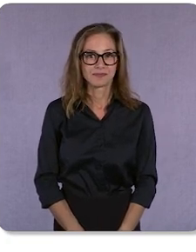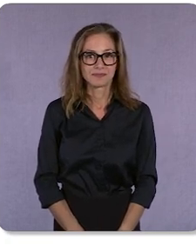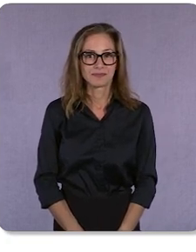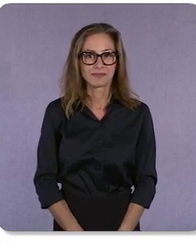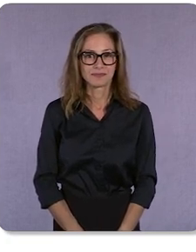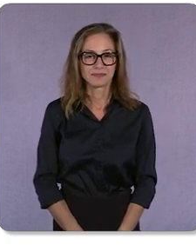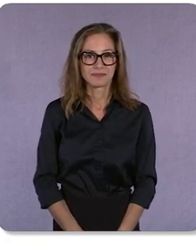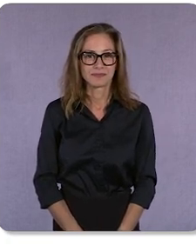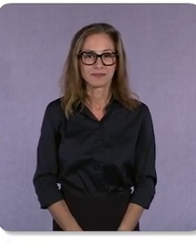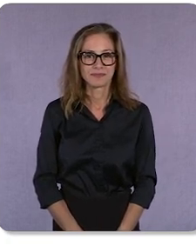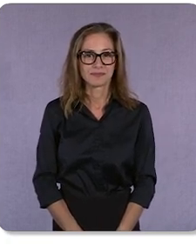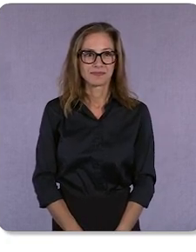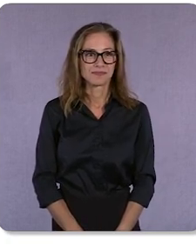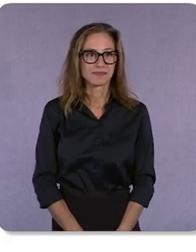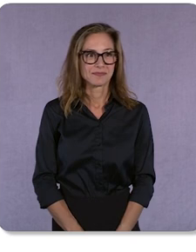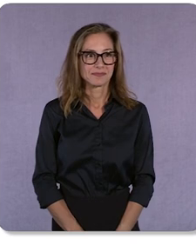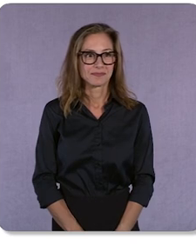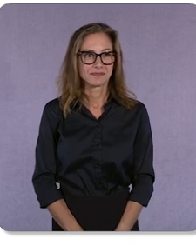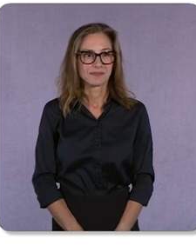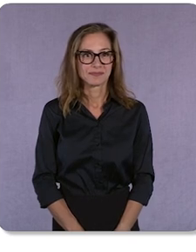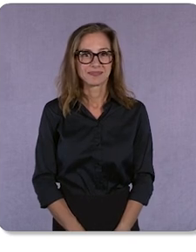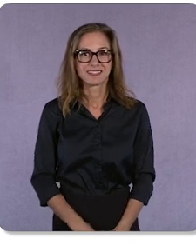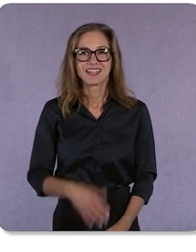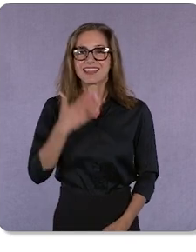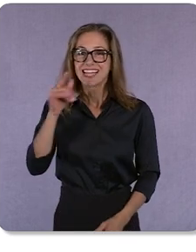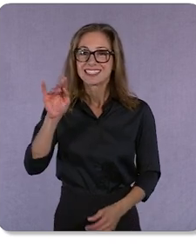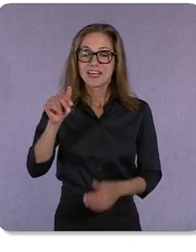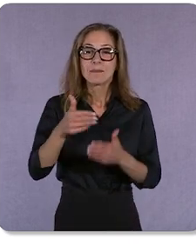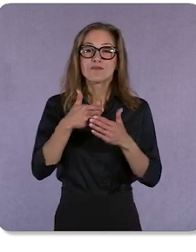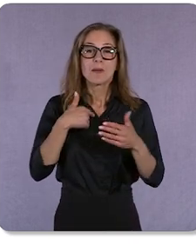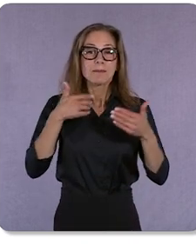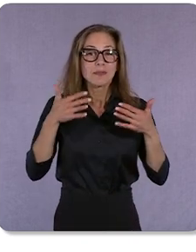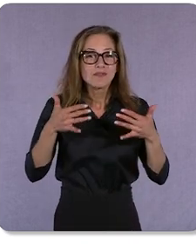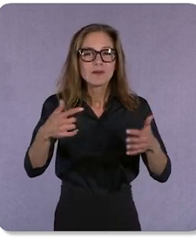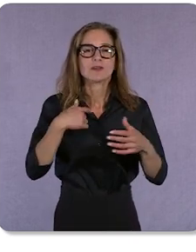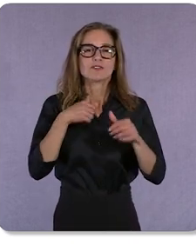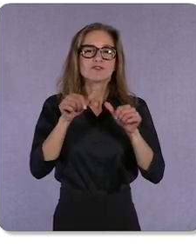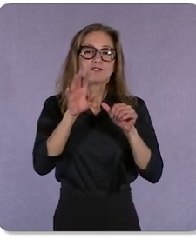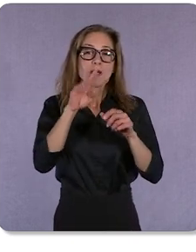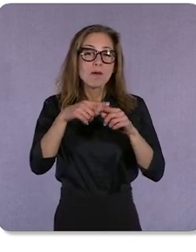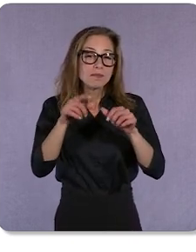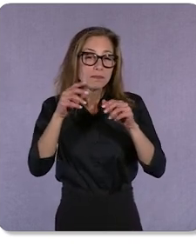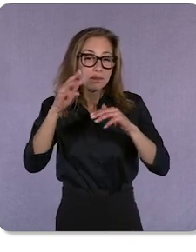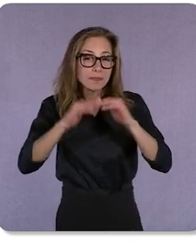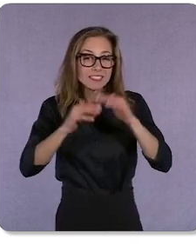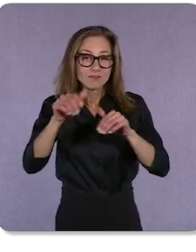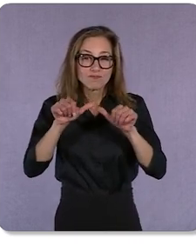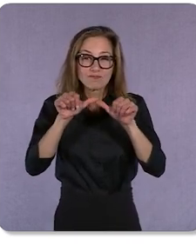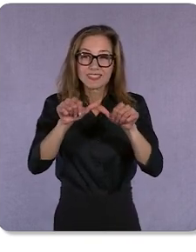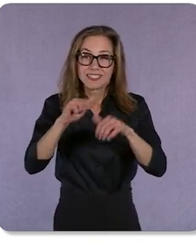Matt Madrigal: Thanks Tina. Before we move on to talking about building resilience for the future, I want to share an innovation I’m excited about.